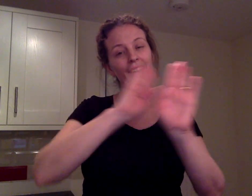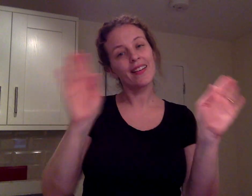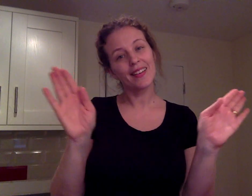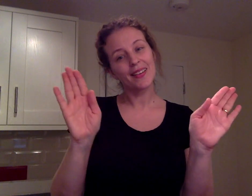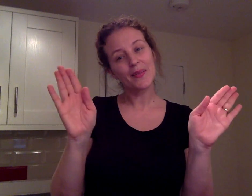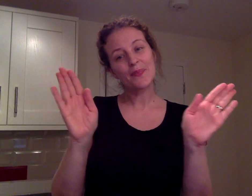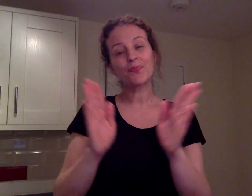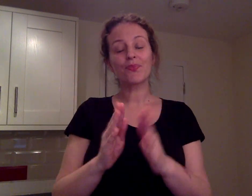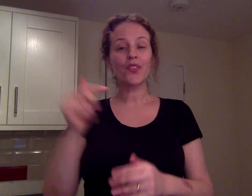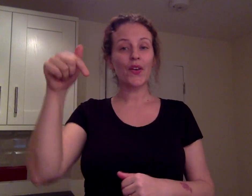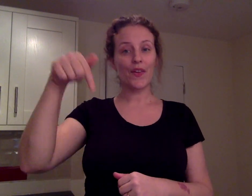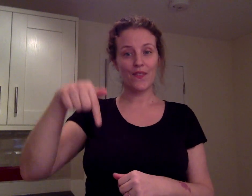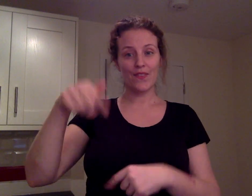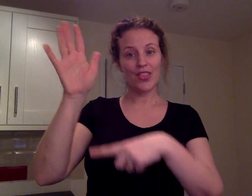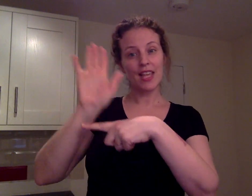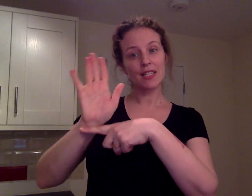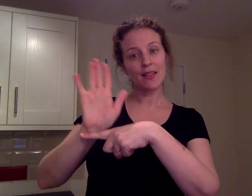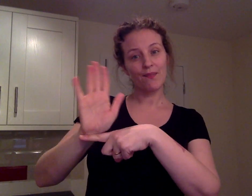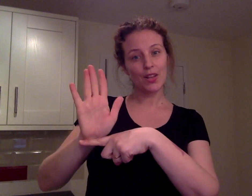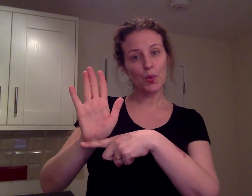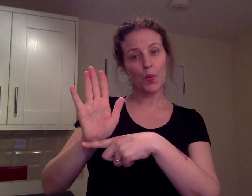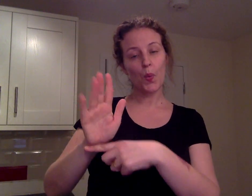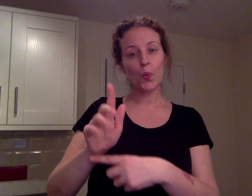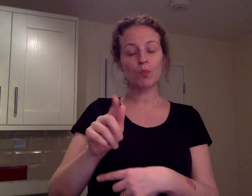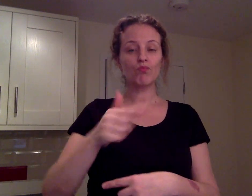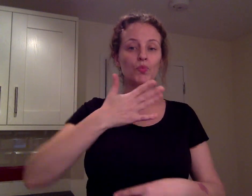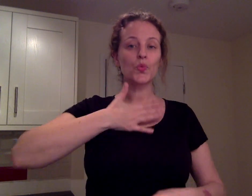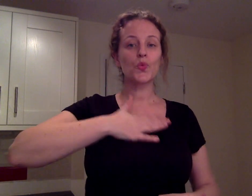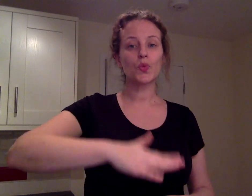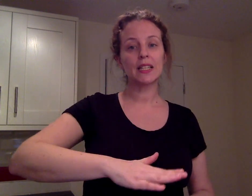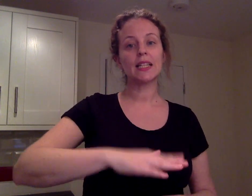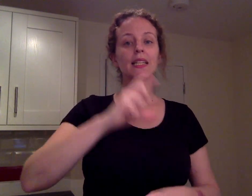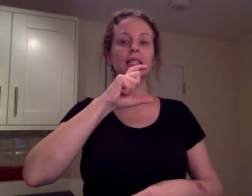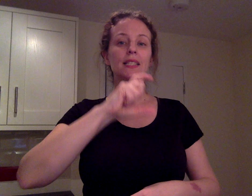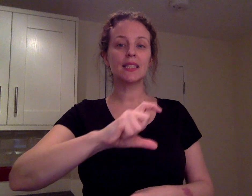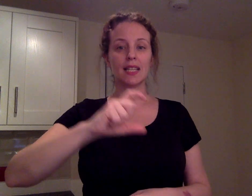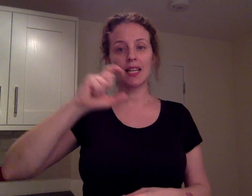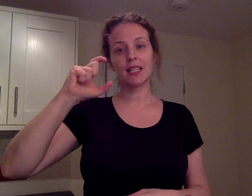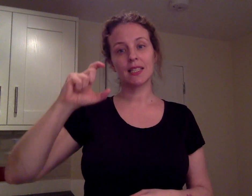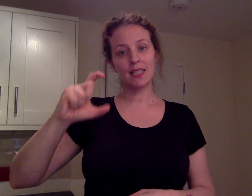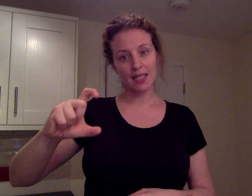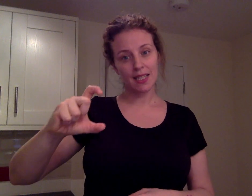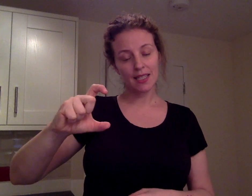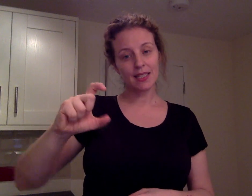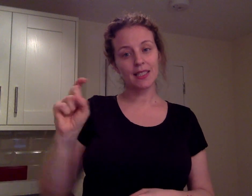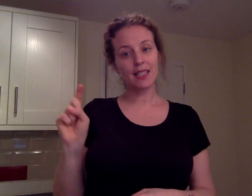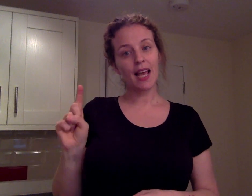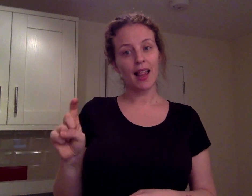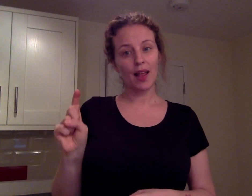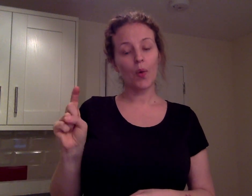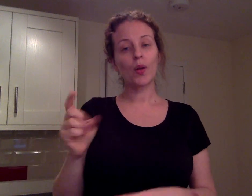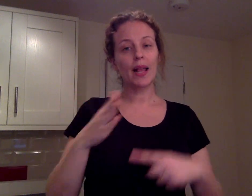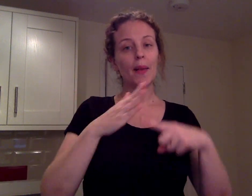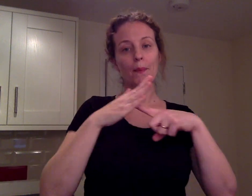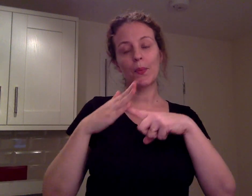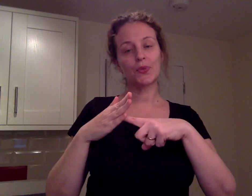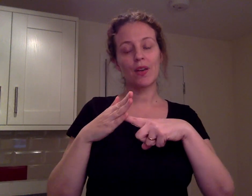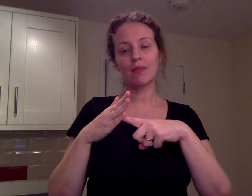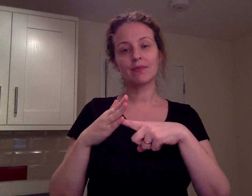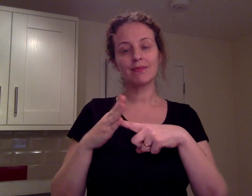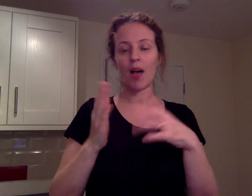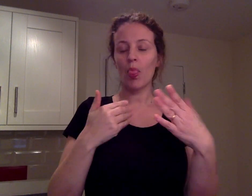Hi. For this video you will need to click on the CC or captions icon. It's important.